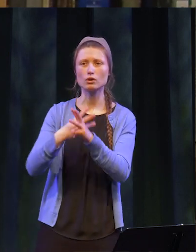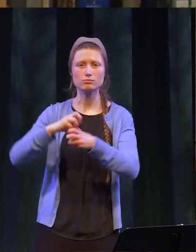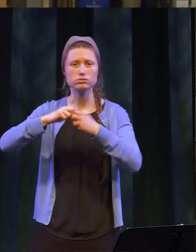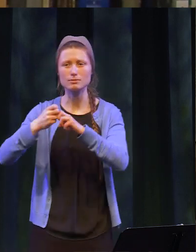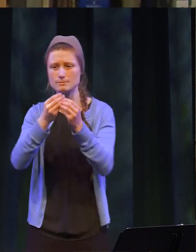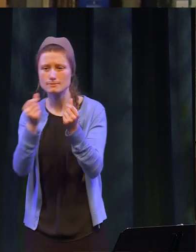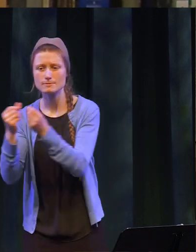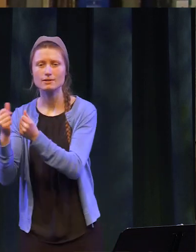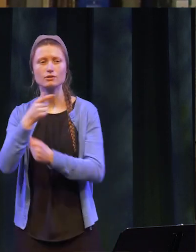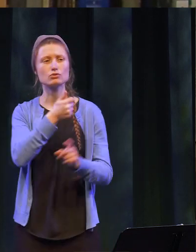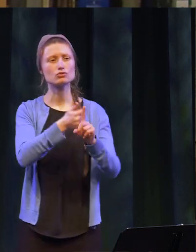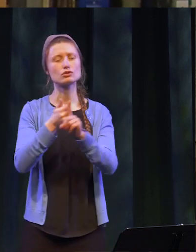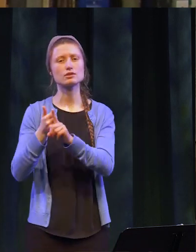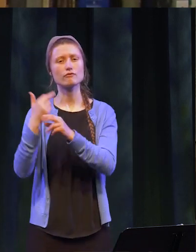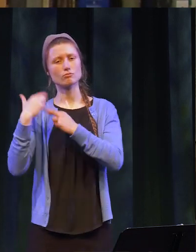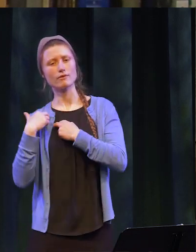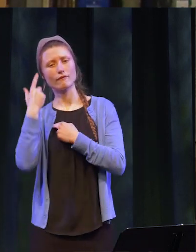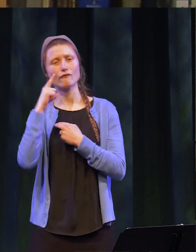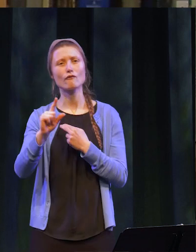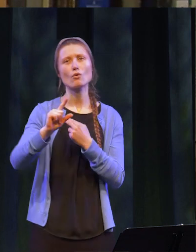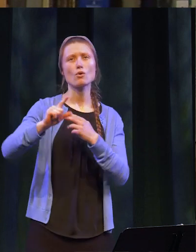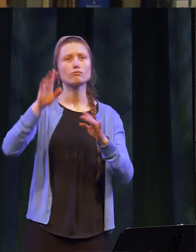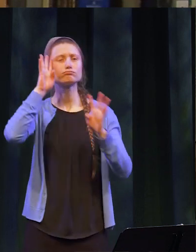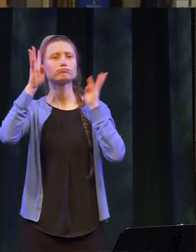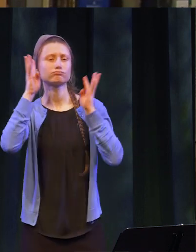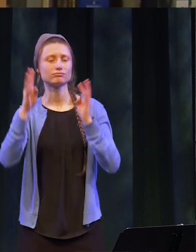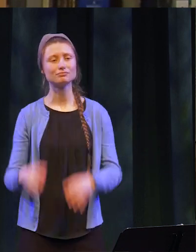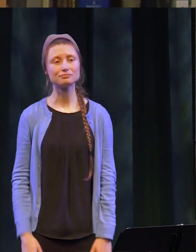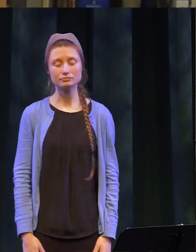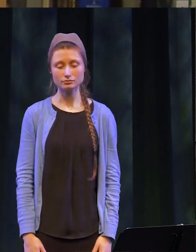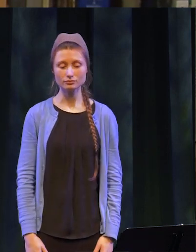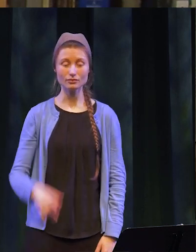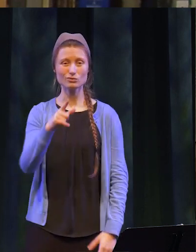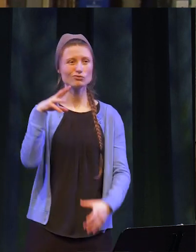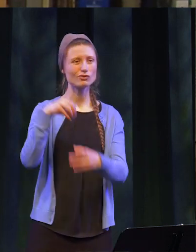and being stewards of excellence and innovation. As the newest members of the 3 million strong